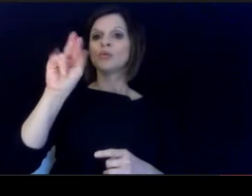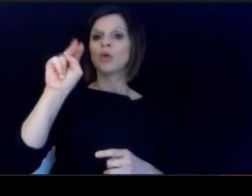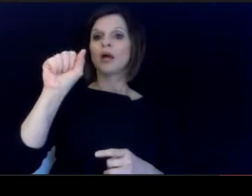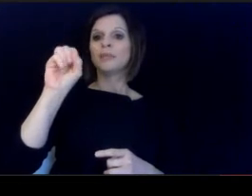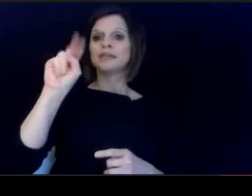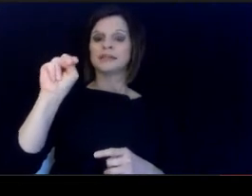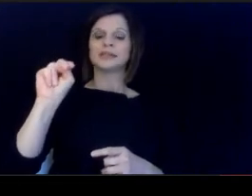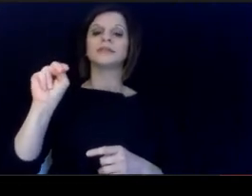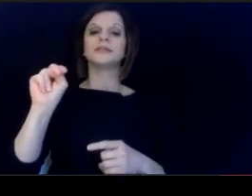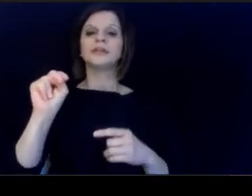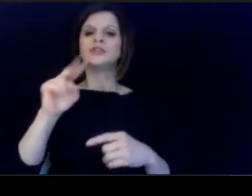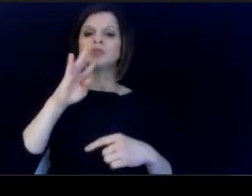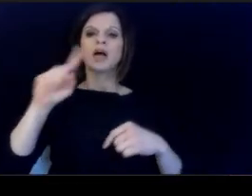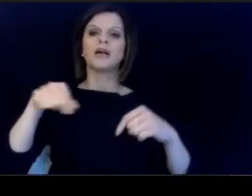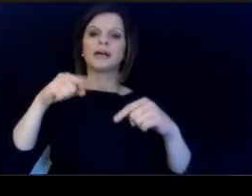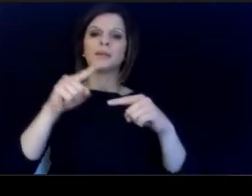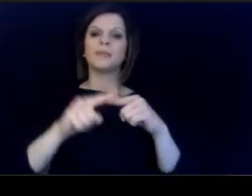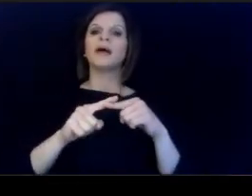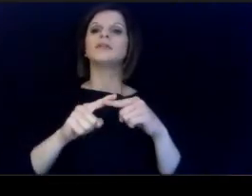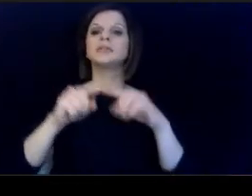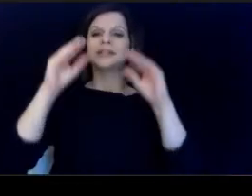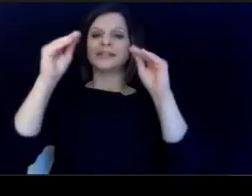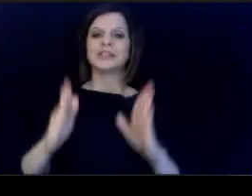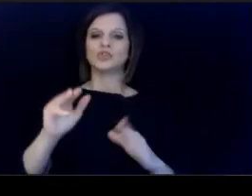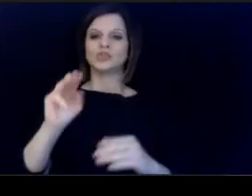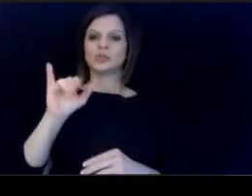Teachers, Board member Doctor Sharon Porter Robinson.